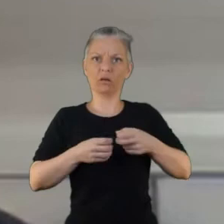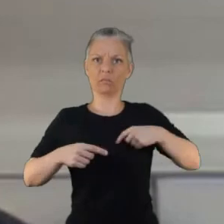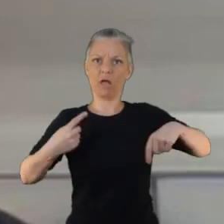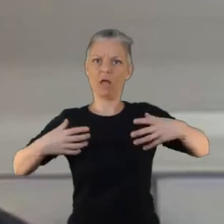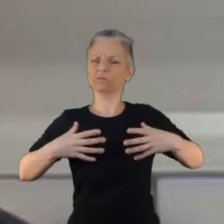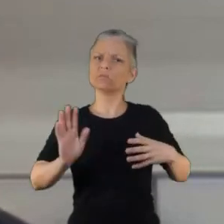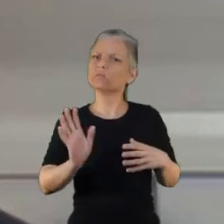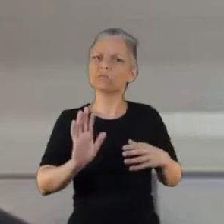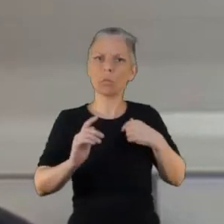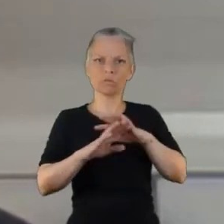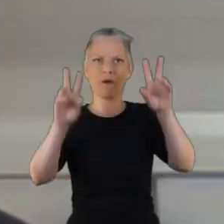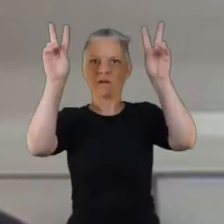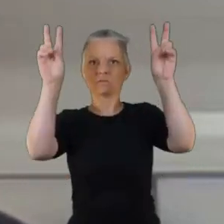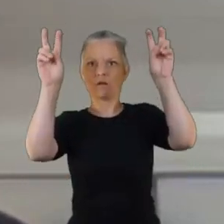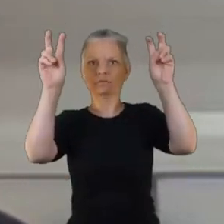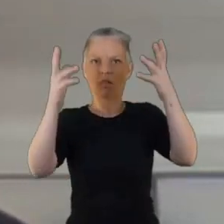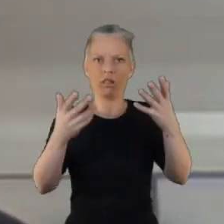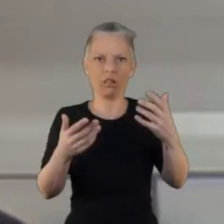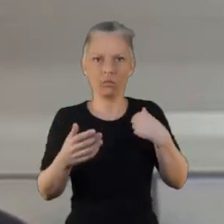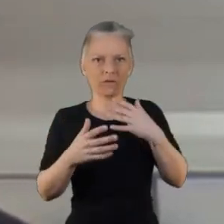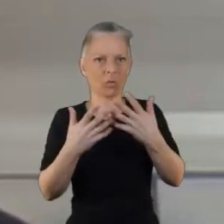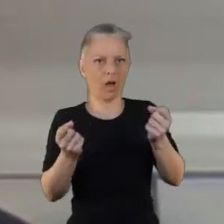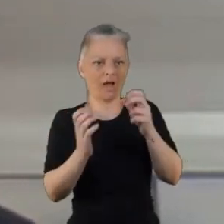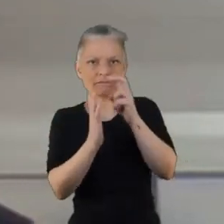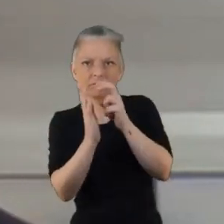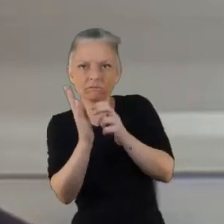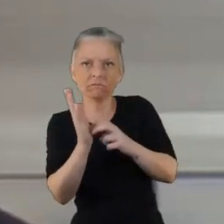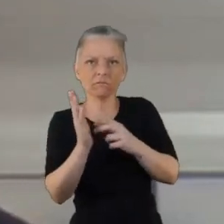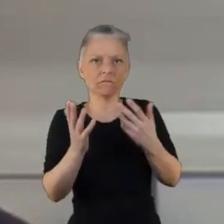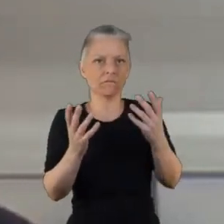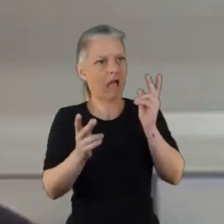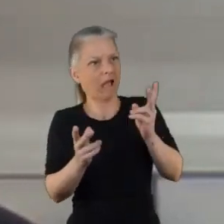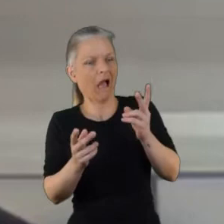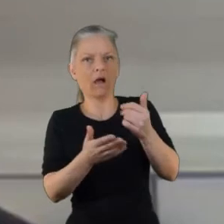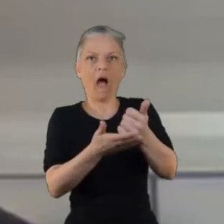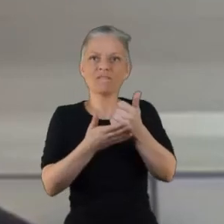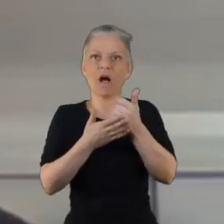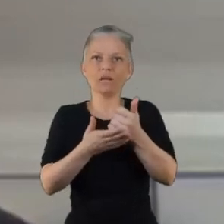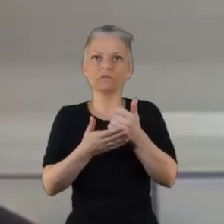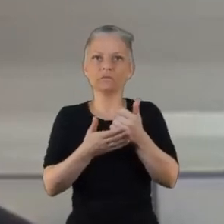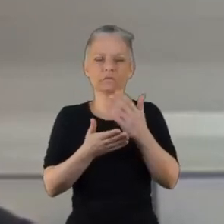from a variety of contributors and and that really was what we'd hoped for and so I felt